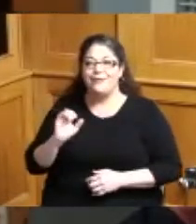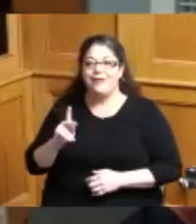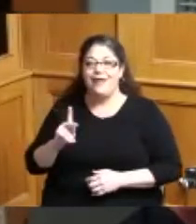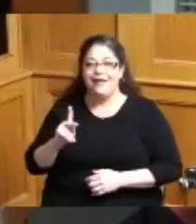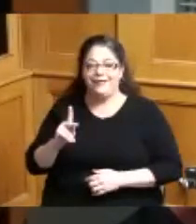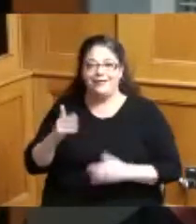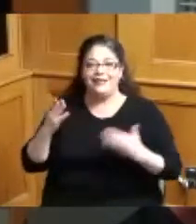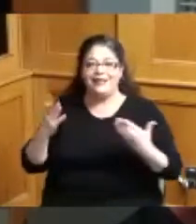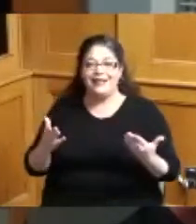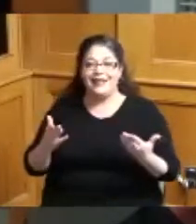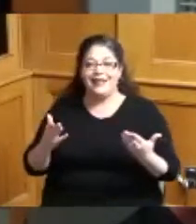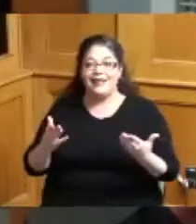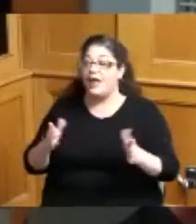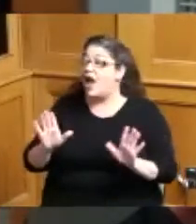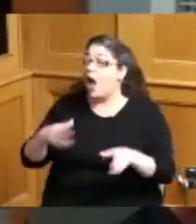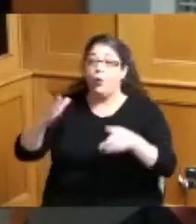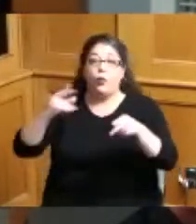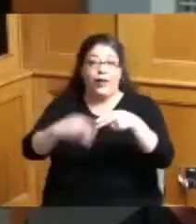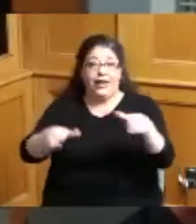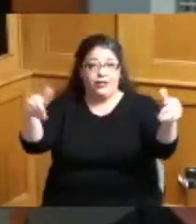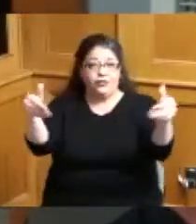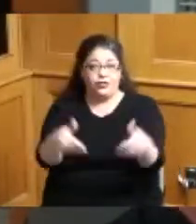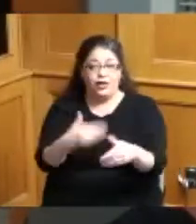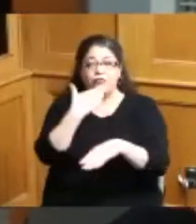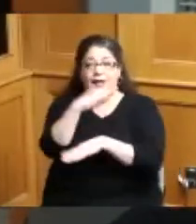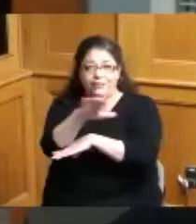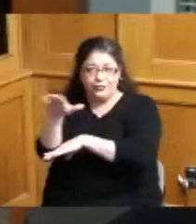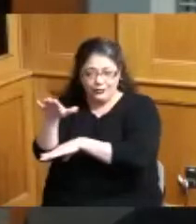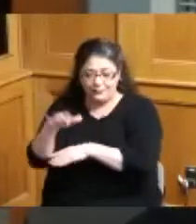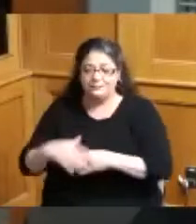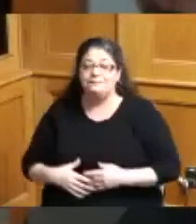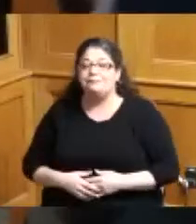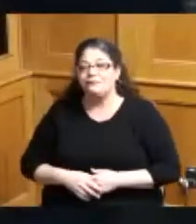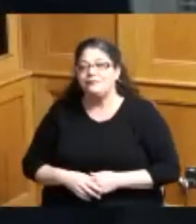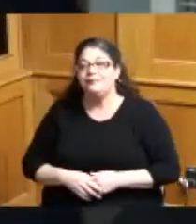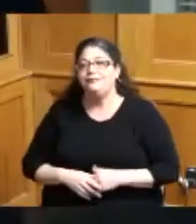few I'll give it a quick introduction here good afternoon Commissioners we're here today for a